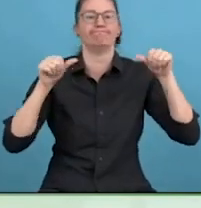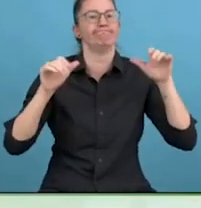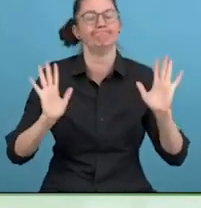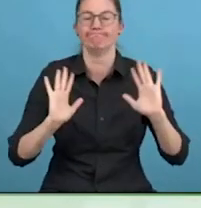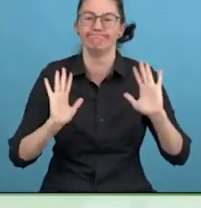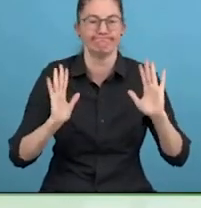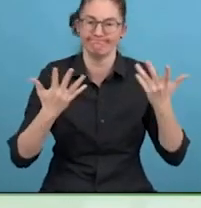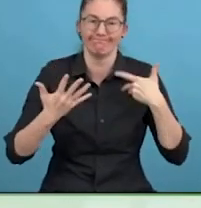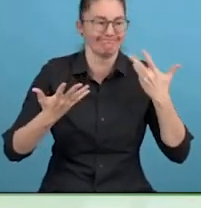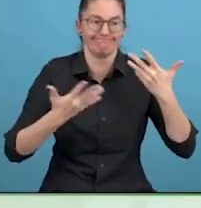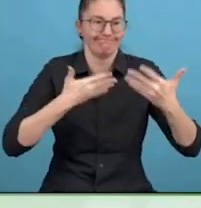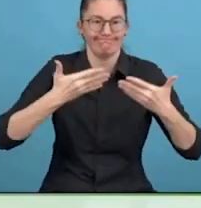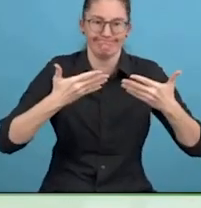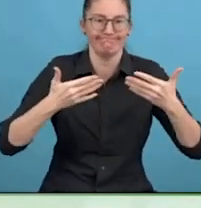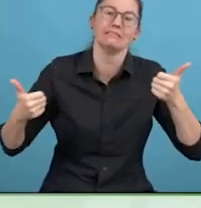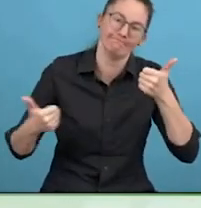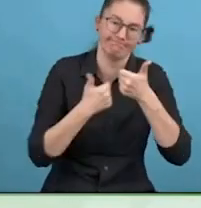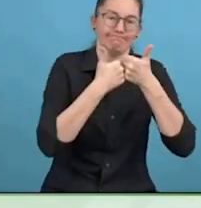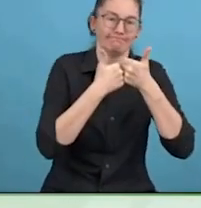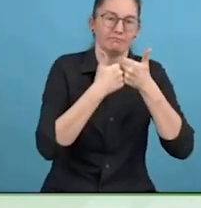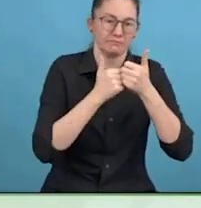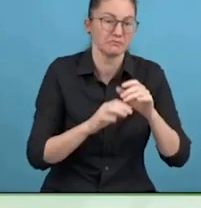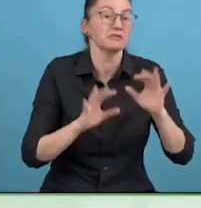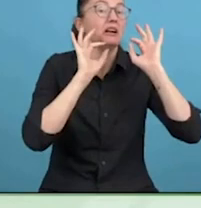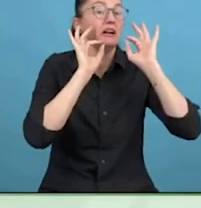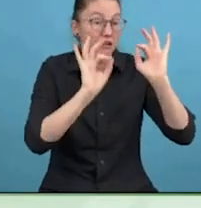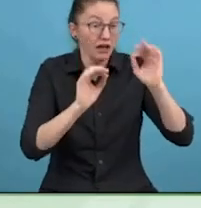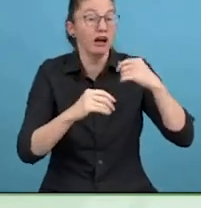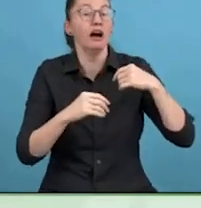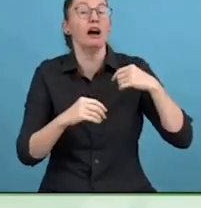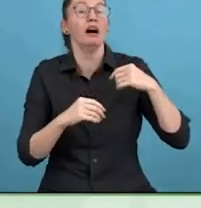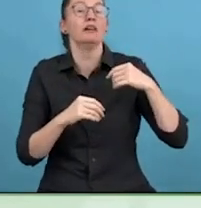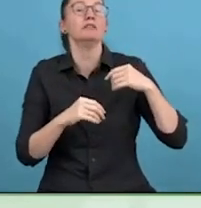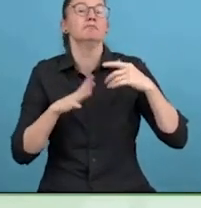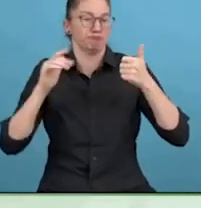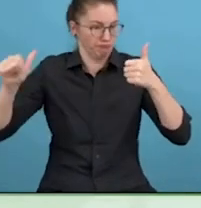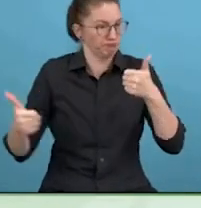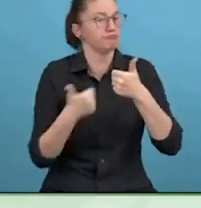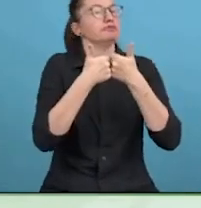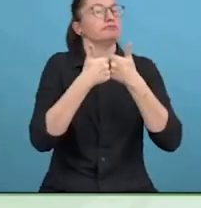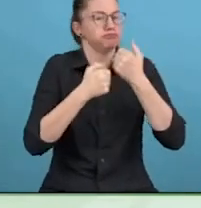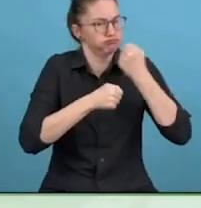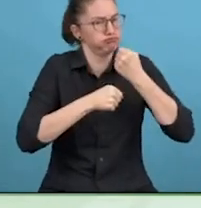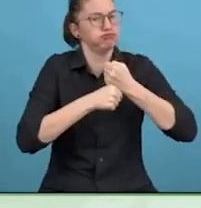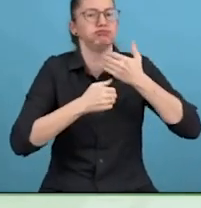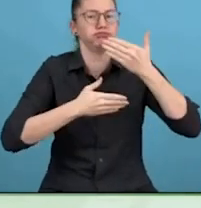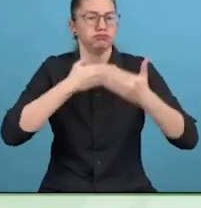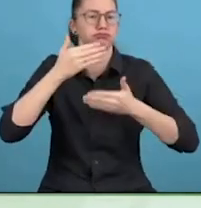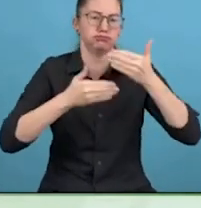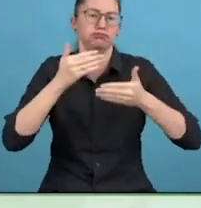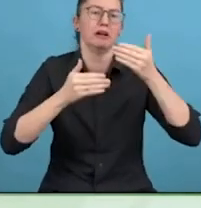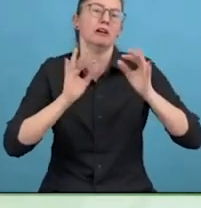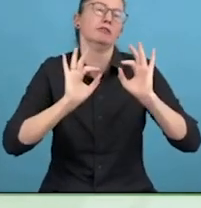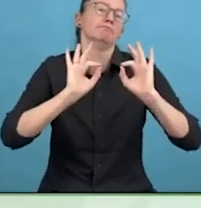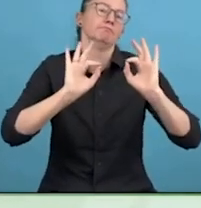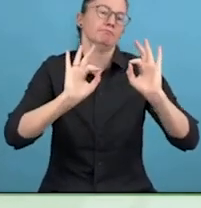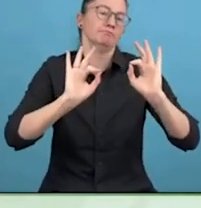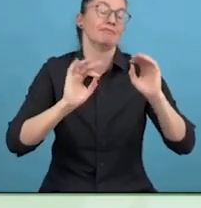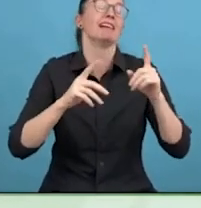Survivors can be eligible for civil rights protection and benefits.